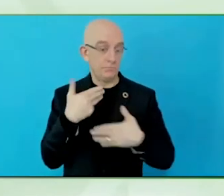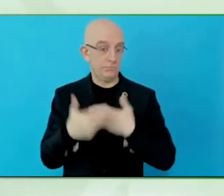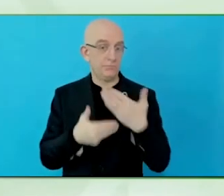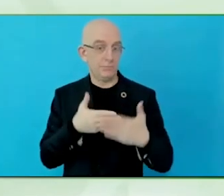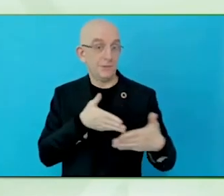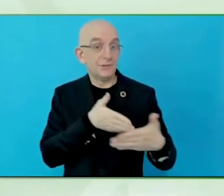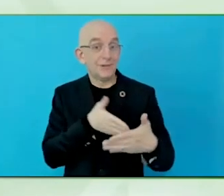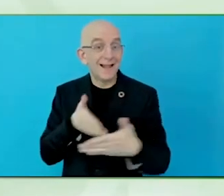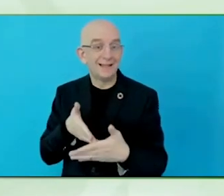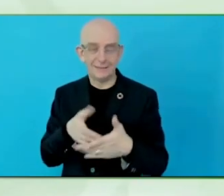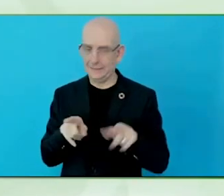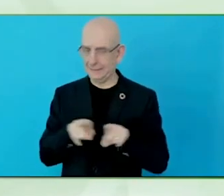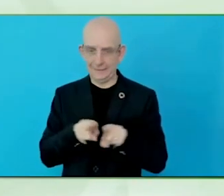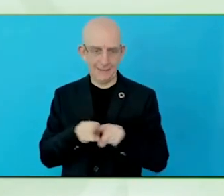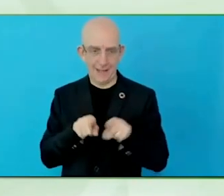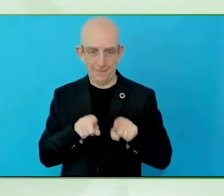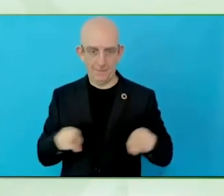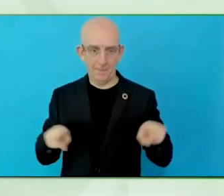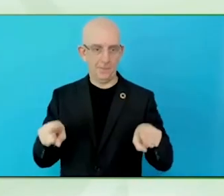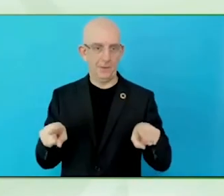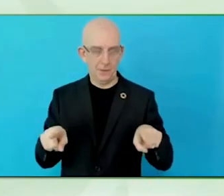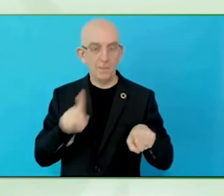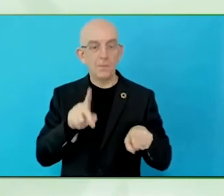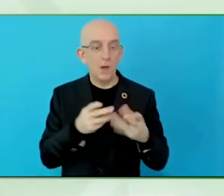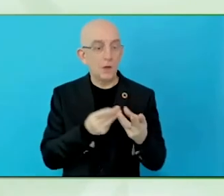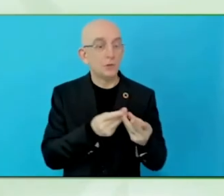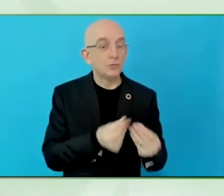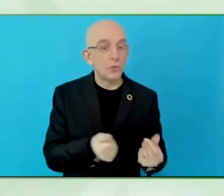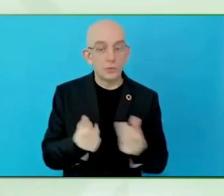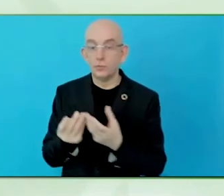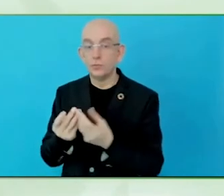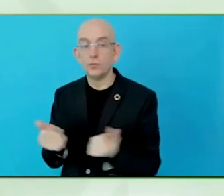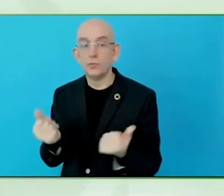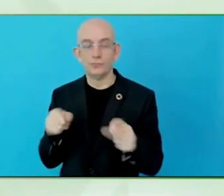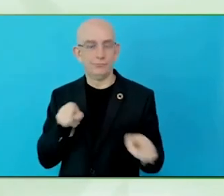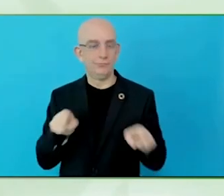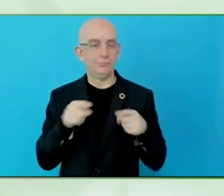if you go to a developed nation, they will see the data, they will